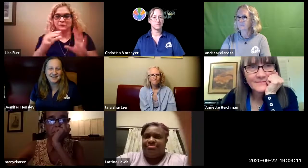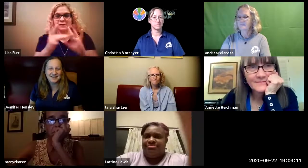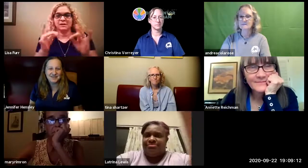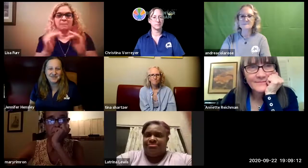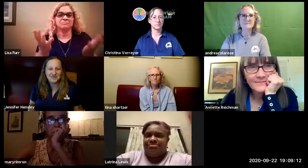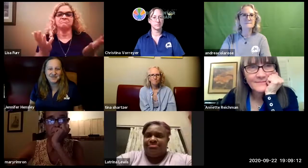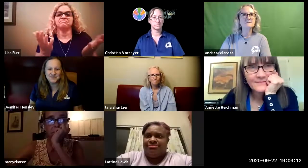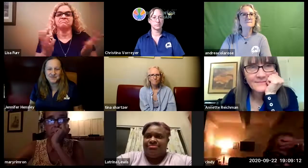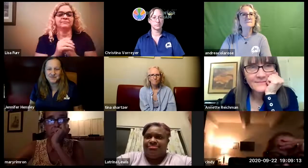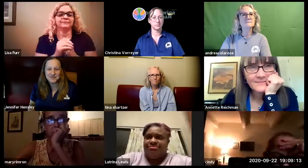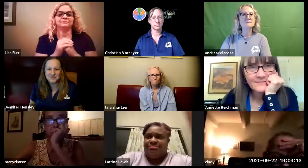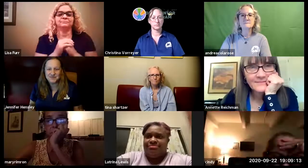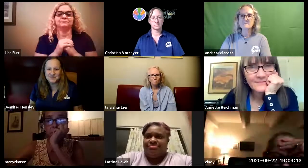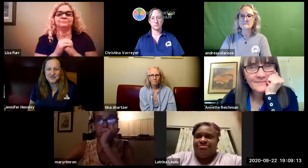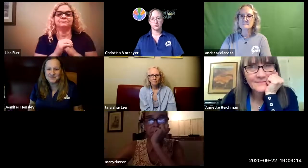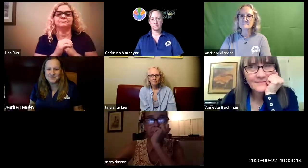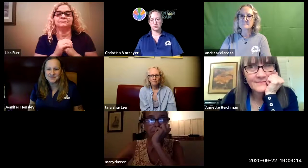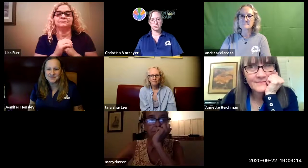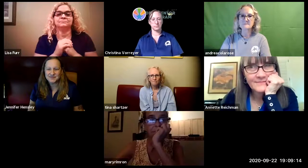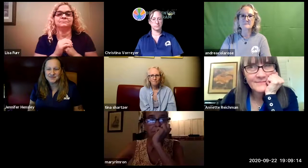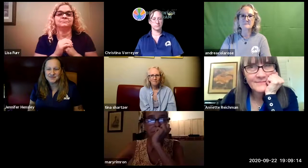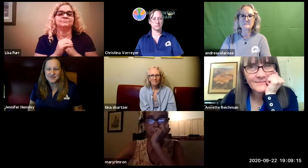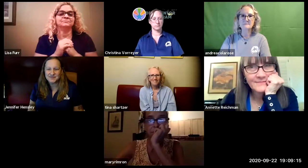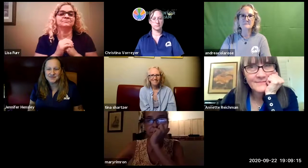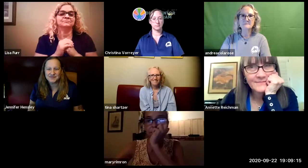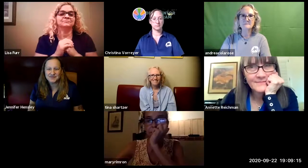any more questions or comments